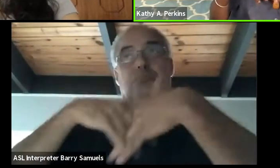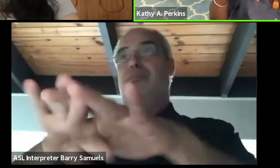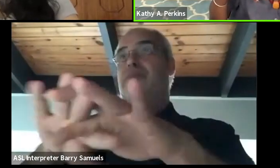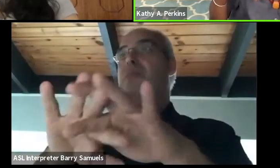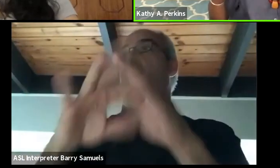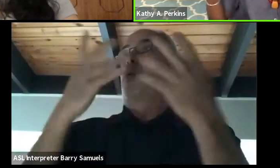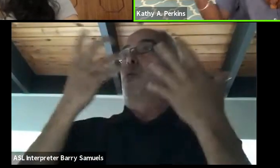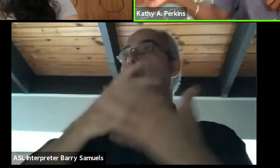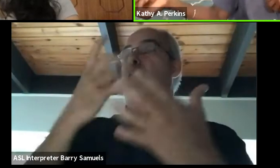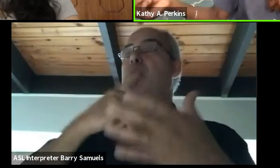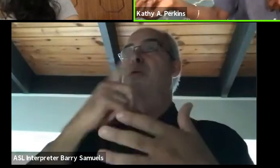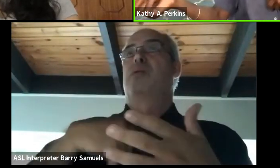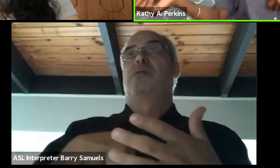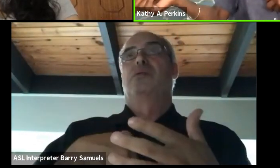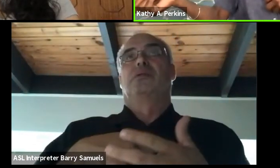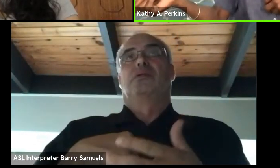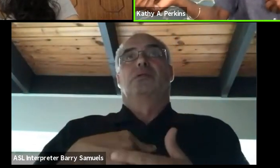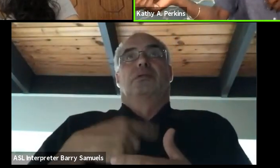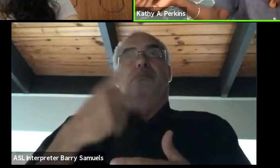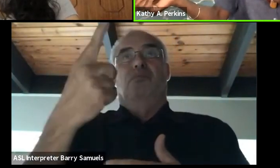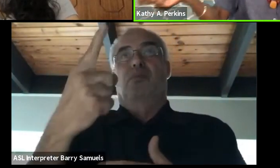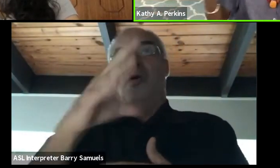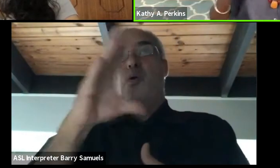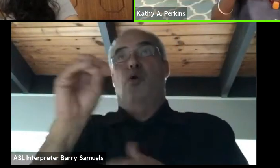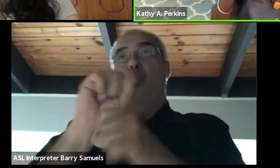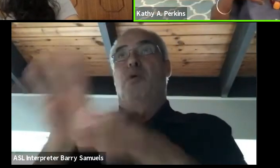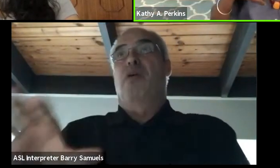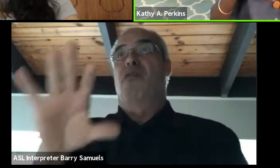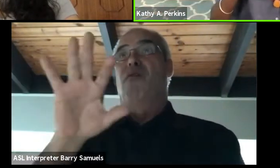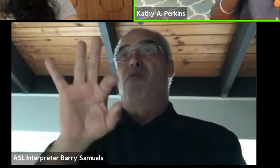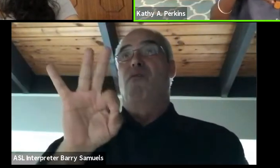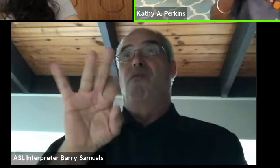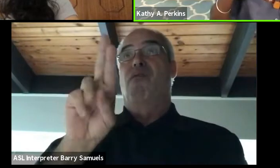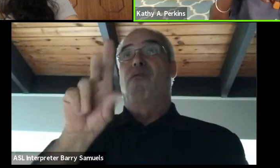one of your colleagues at the Fulbright, she's in Johannesburg. You have a place to stay?